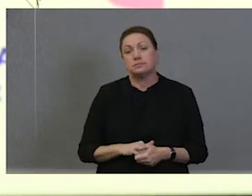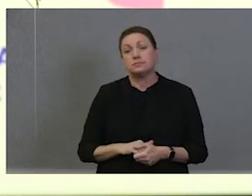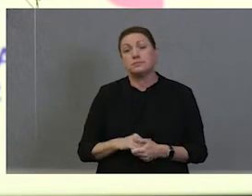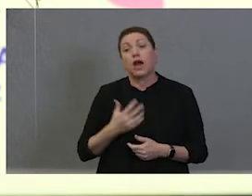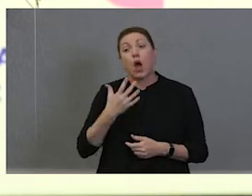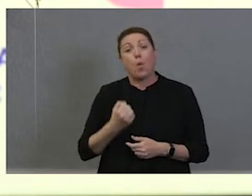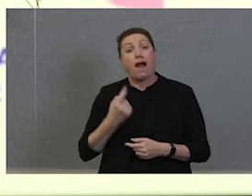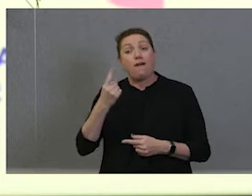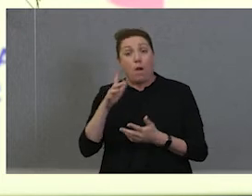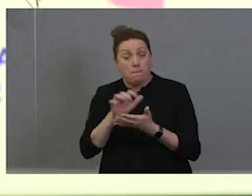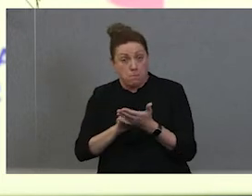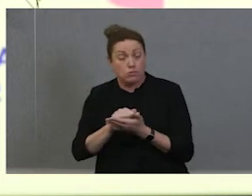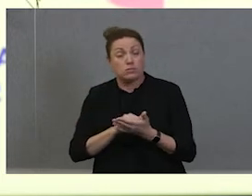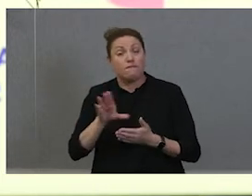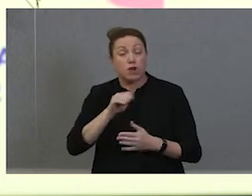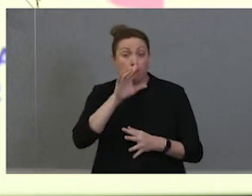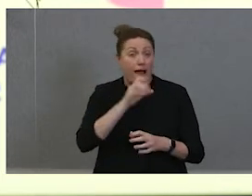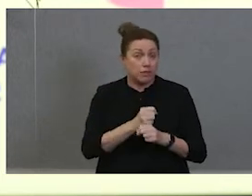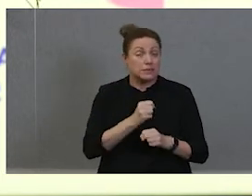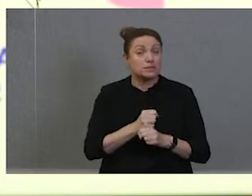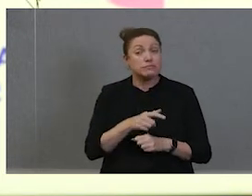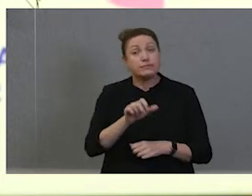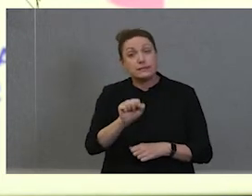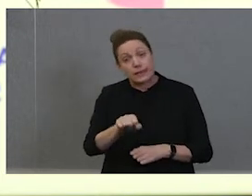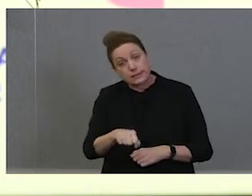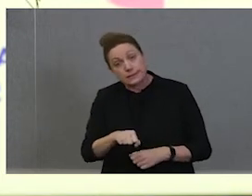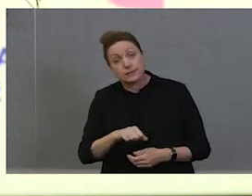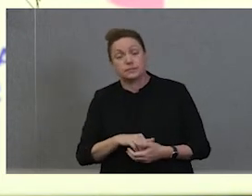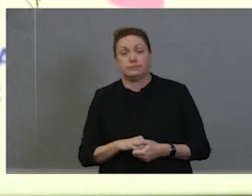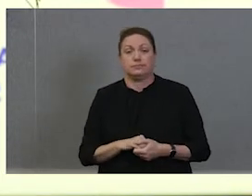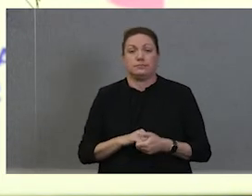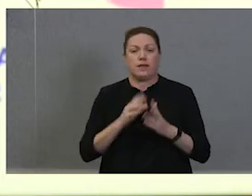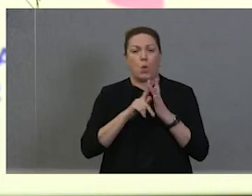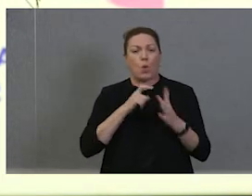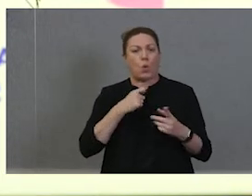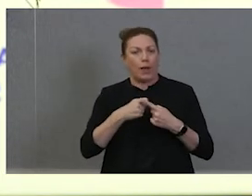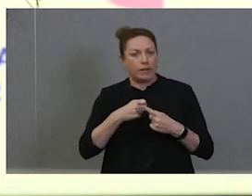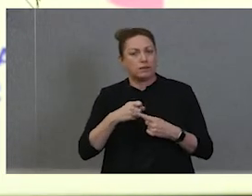from the Government of the day. And you know, wick did come through and Native title